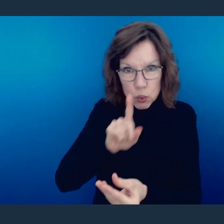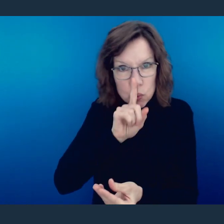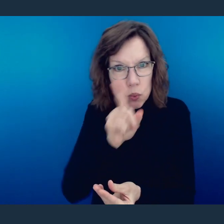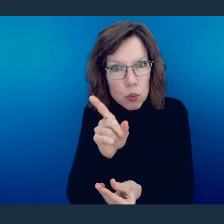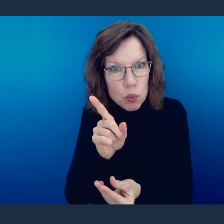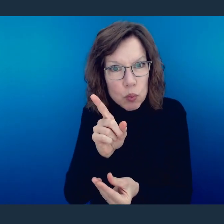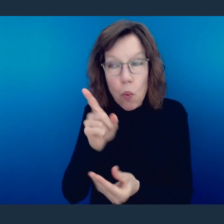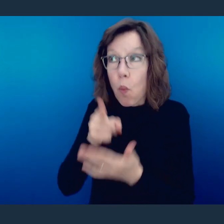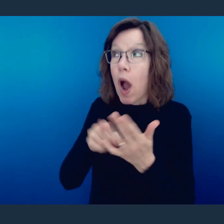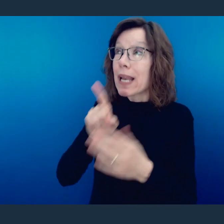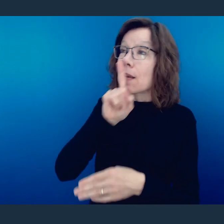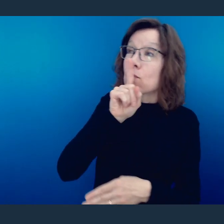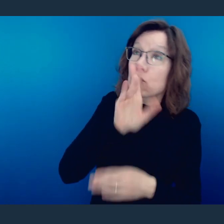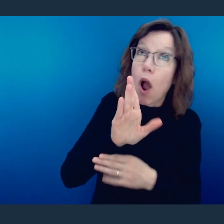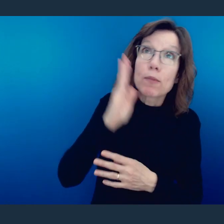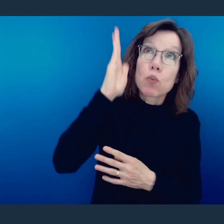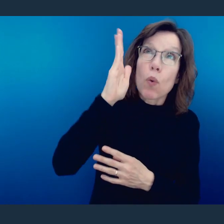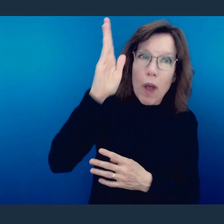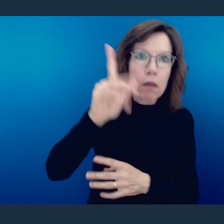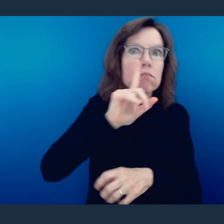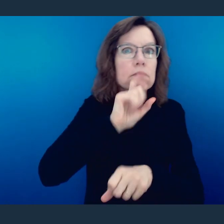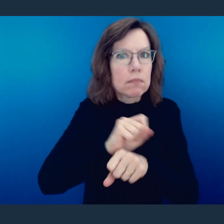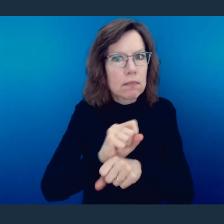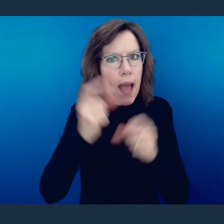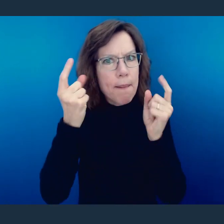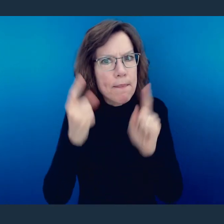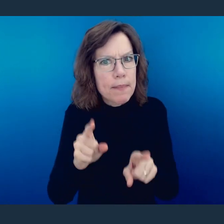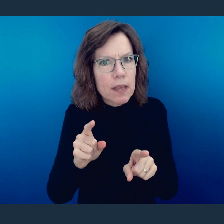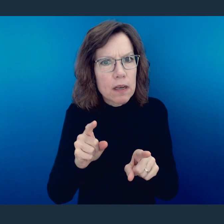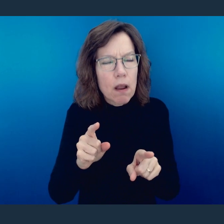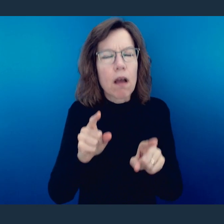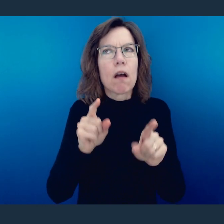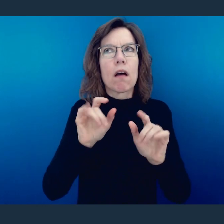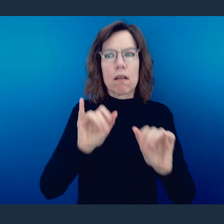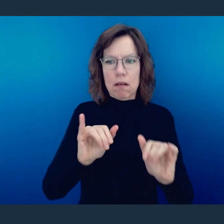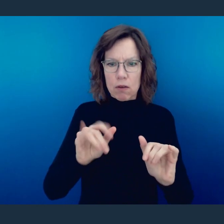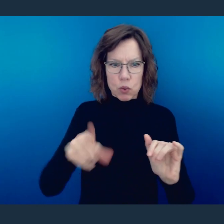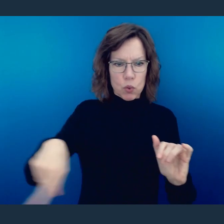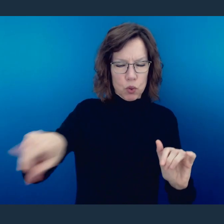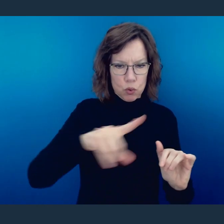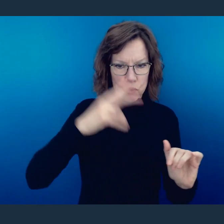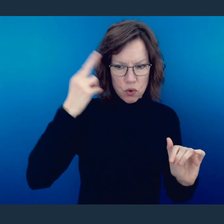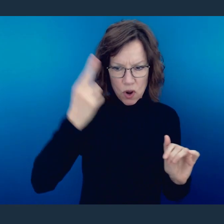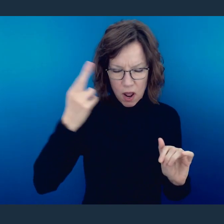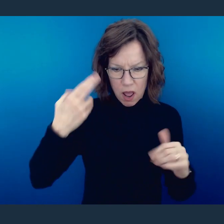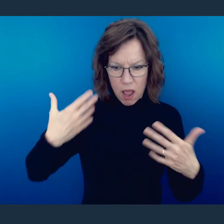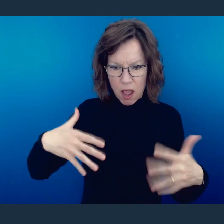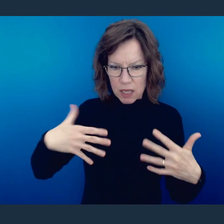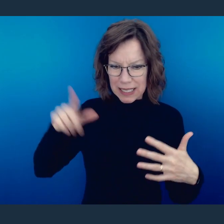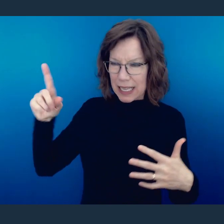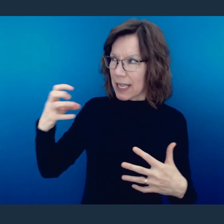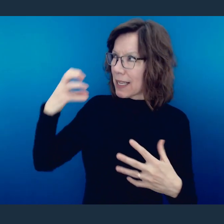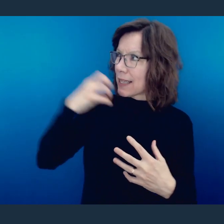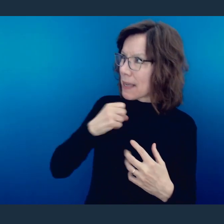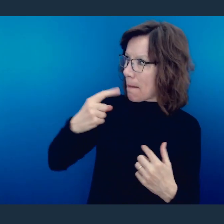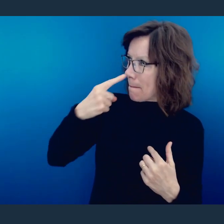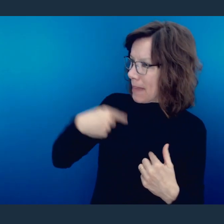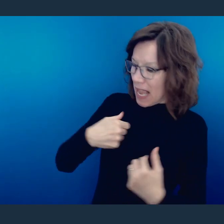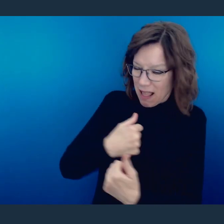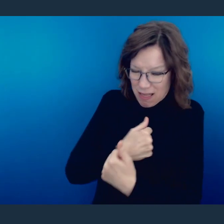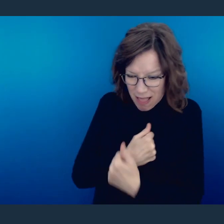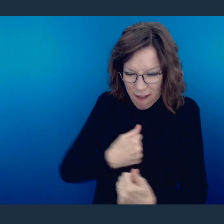His promises are fulfilled. And so that you might know that His mercy is for you because